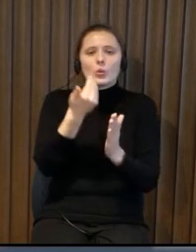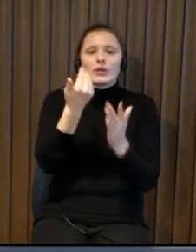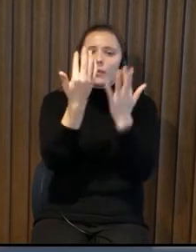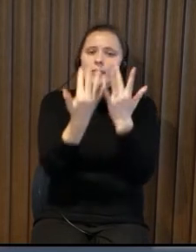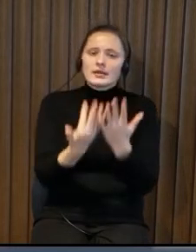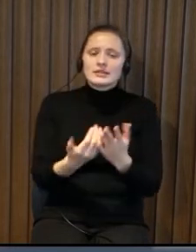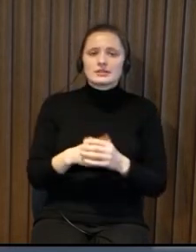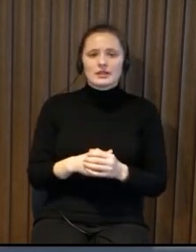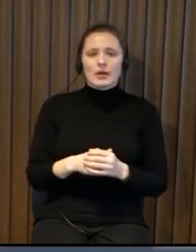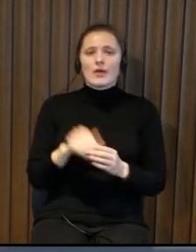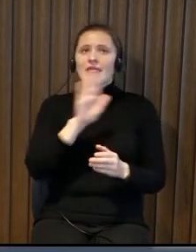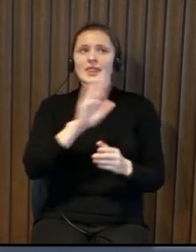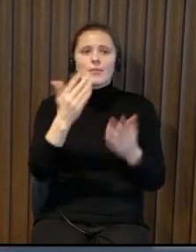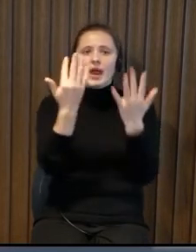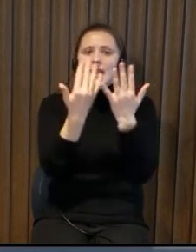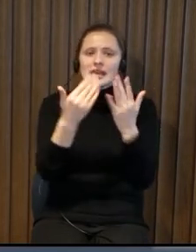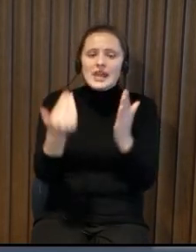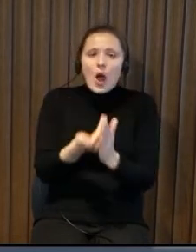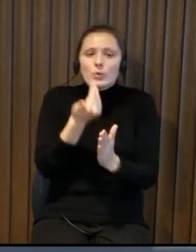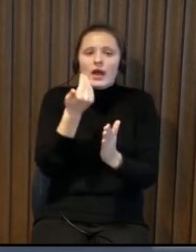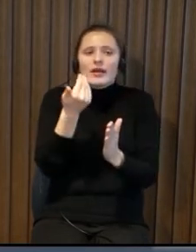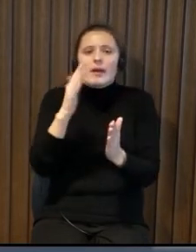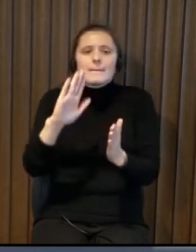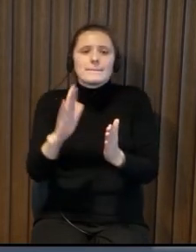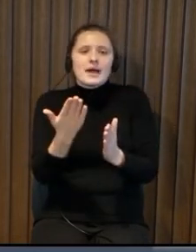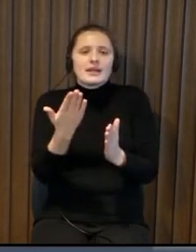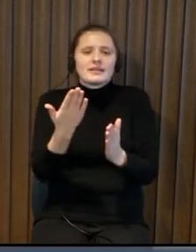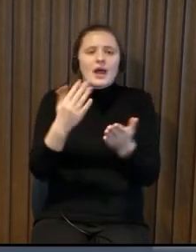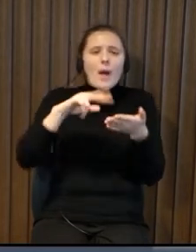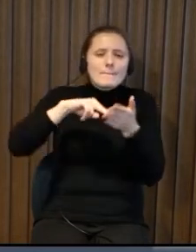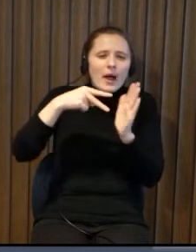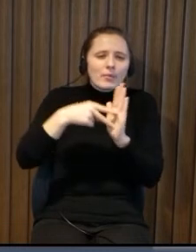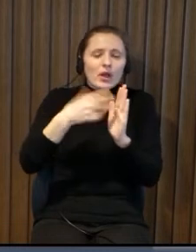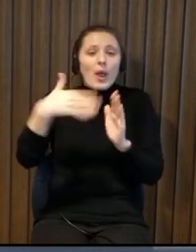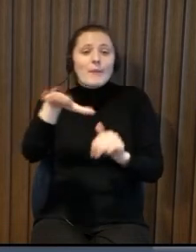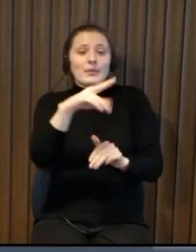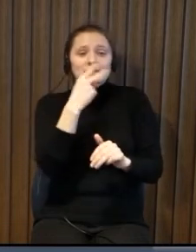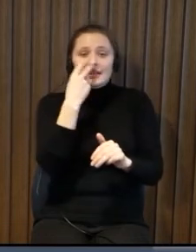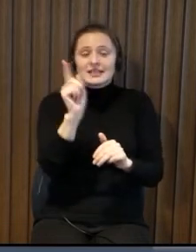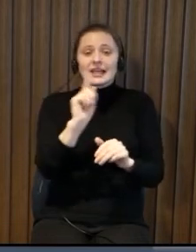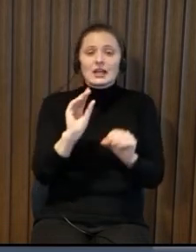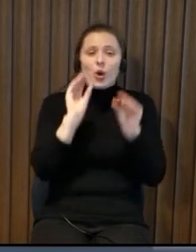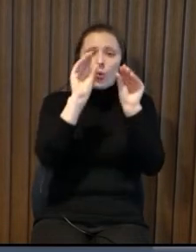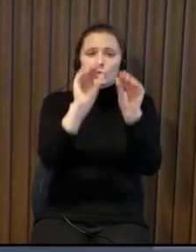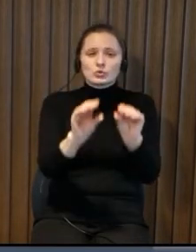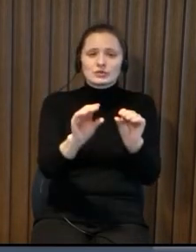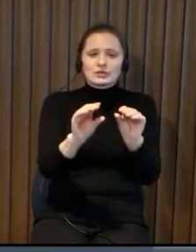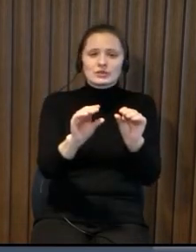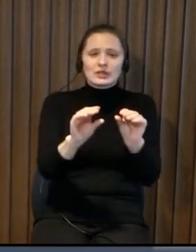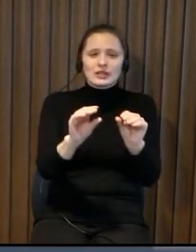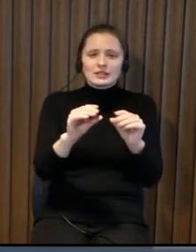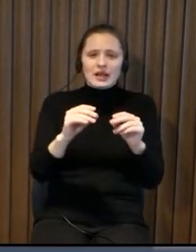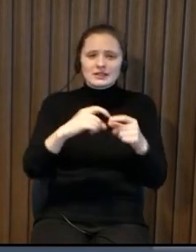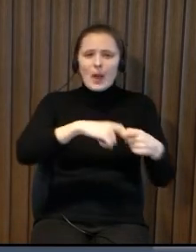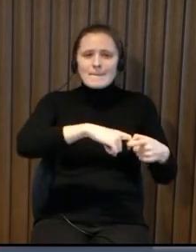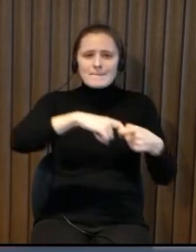bit deeper think about the modern solutions maybe planning a little bit we can see that there is